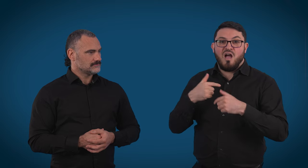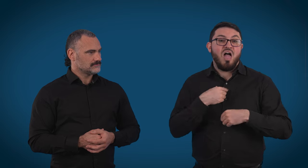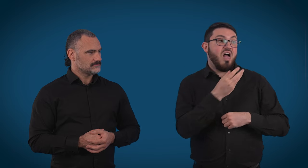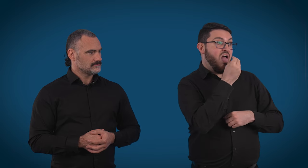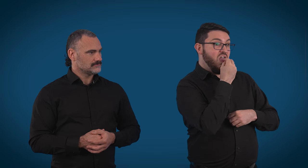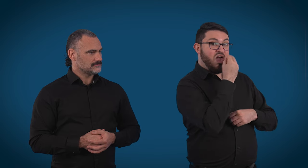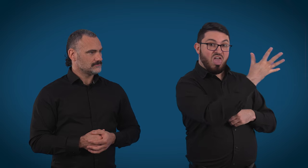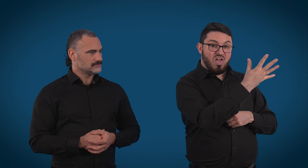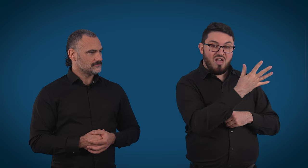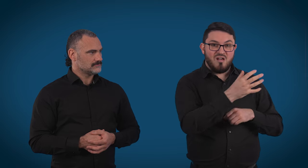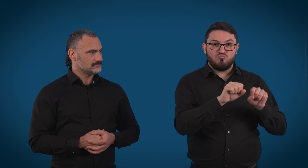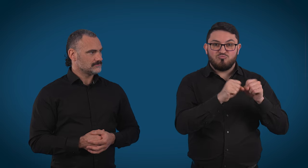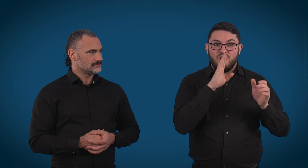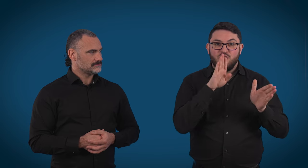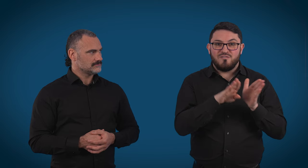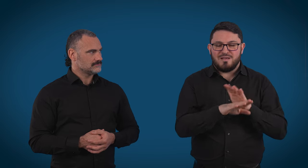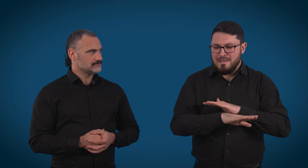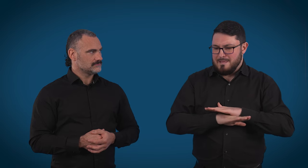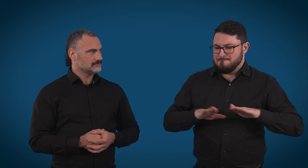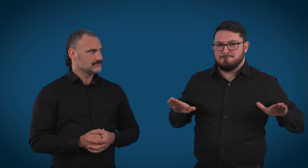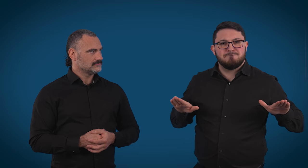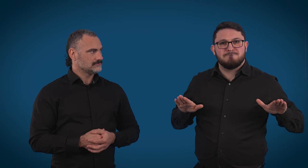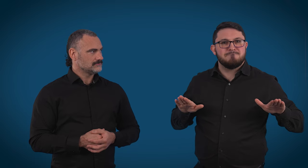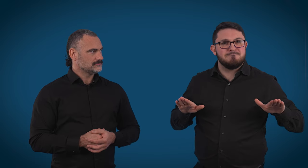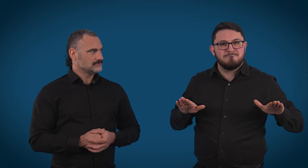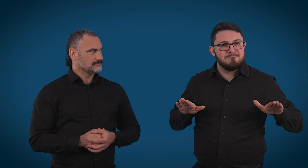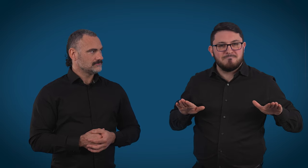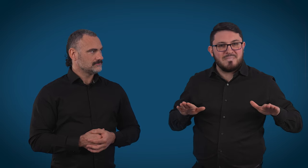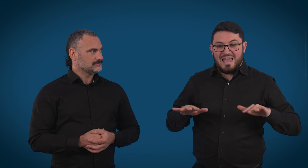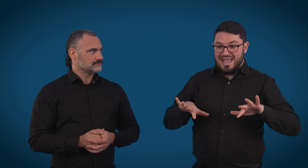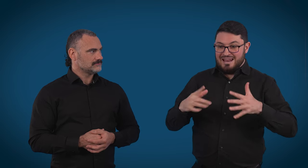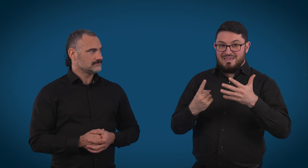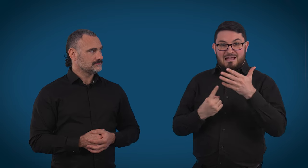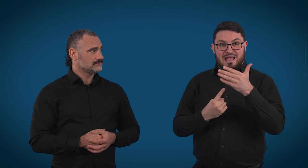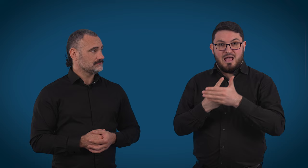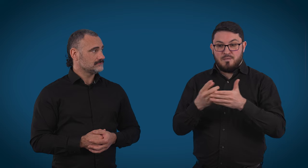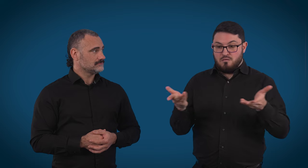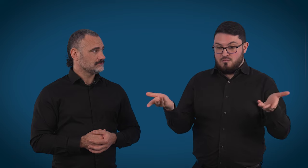anything I relay, I can't relay to anyone else, I can't talk to anyone else about. So,